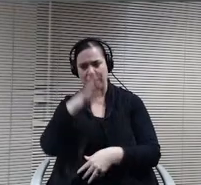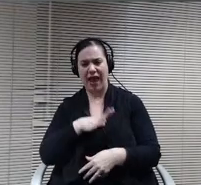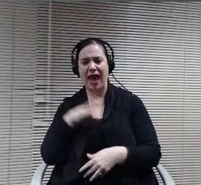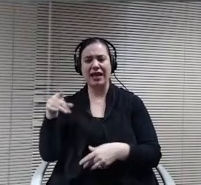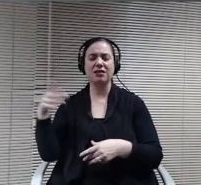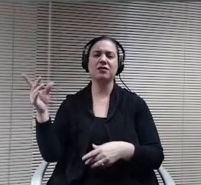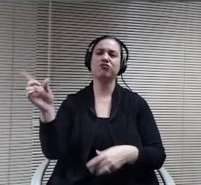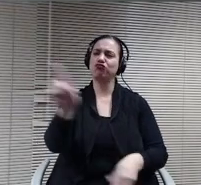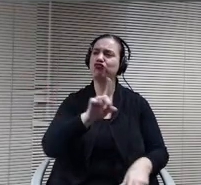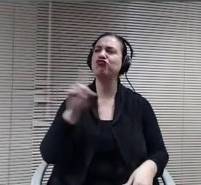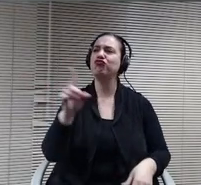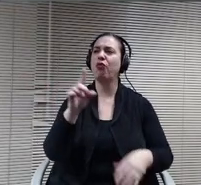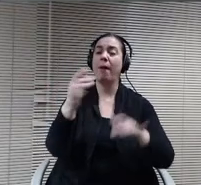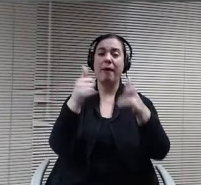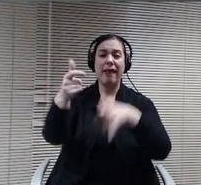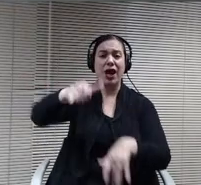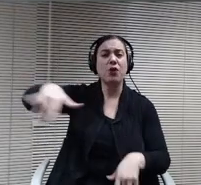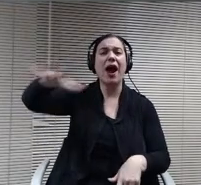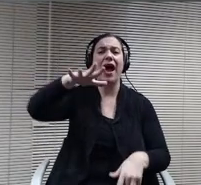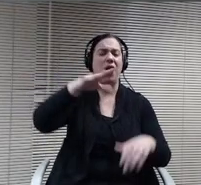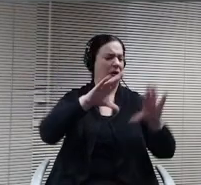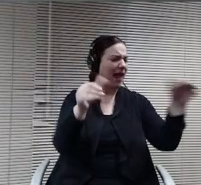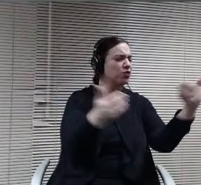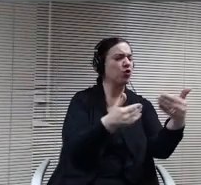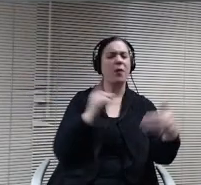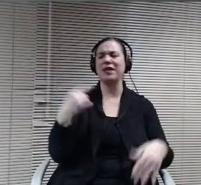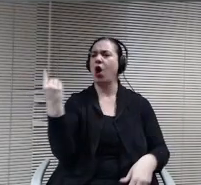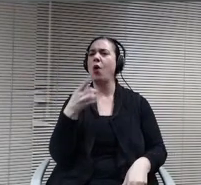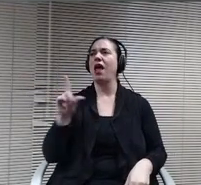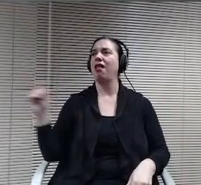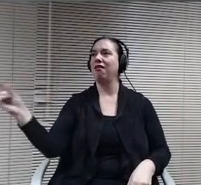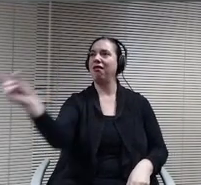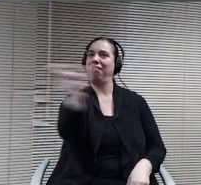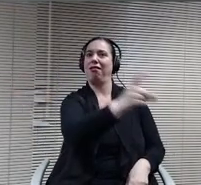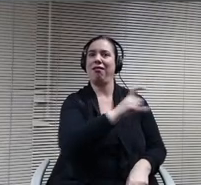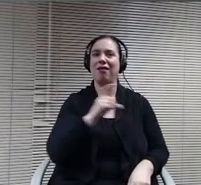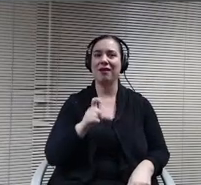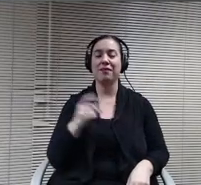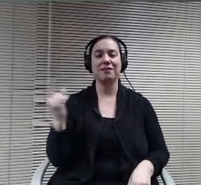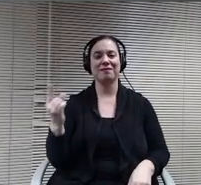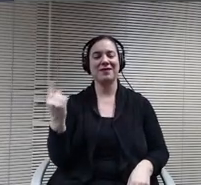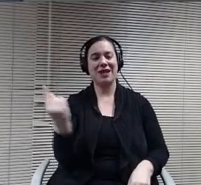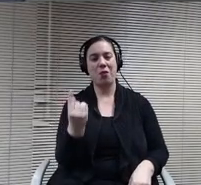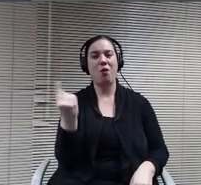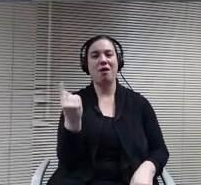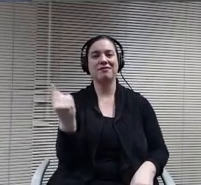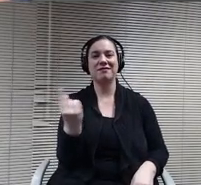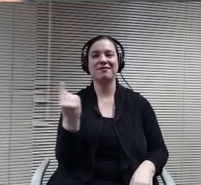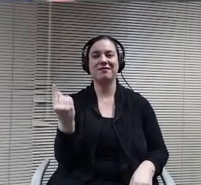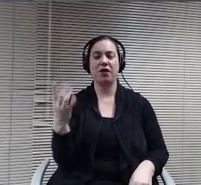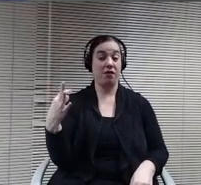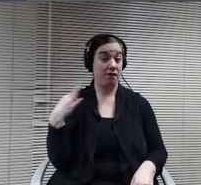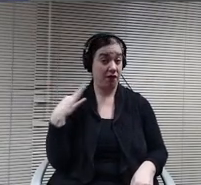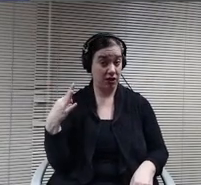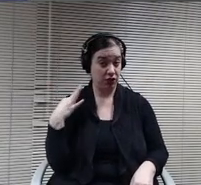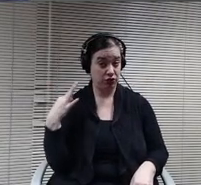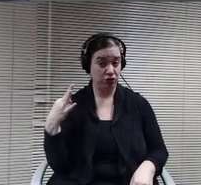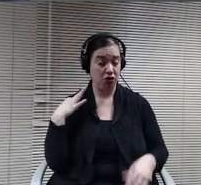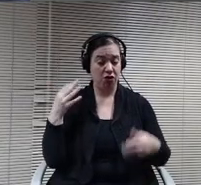he's in the playground. He's in the classroom, he is everywhere and he is somebody that has volunteered to have an opportunity to share with kids.